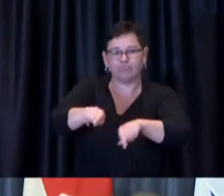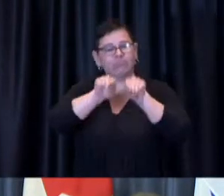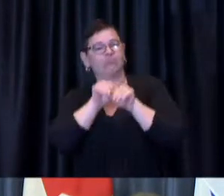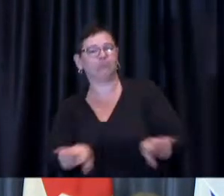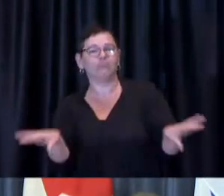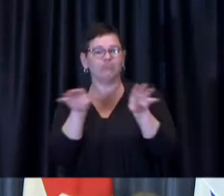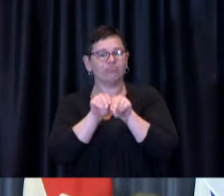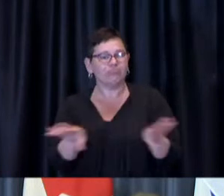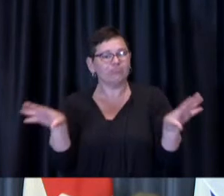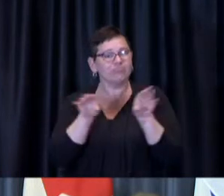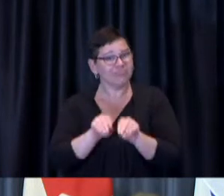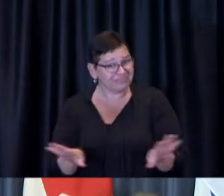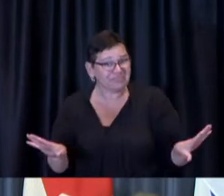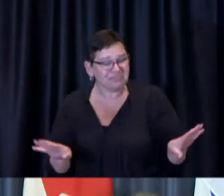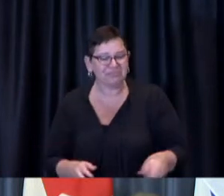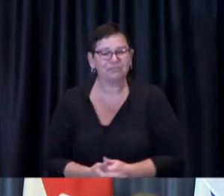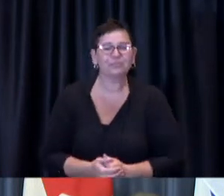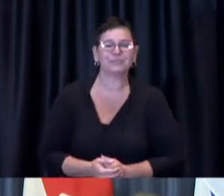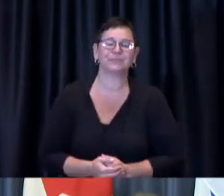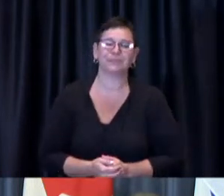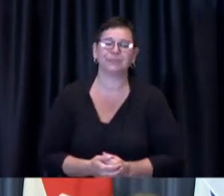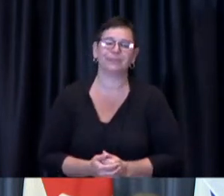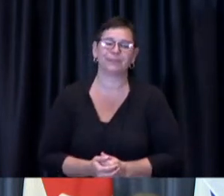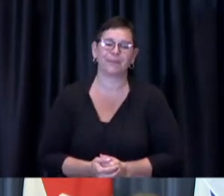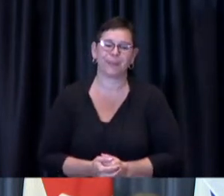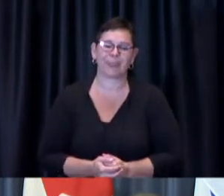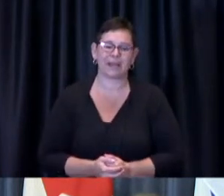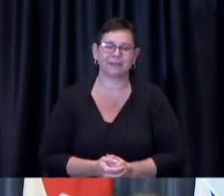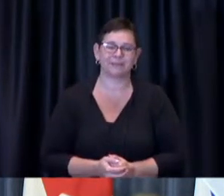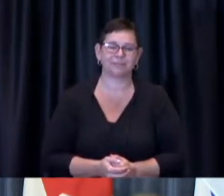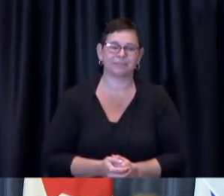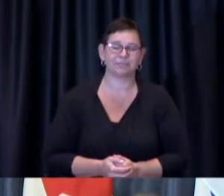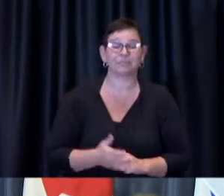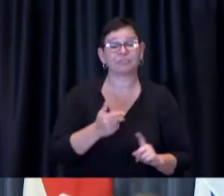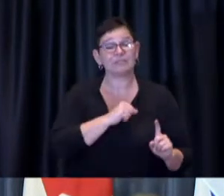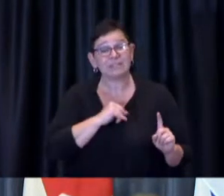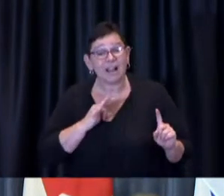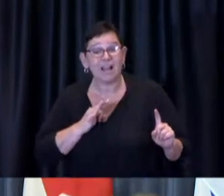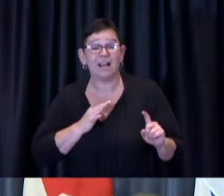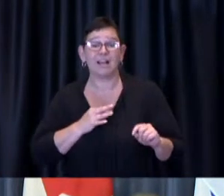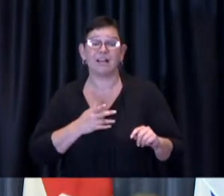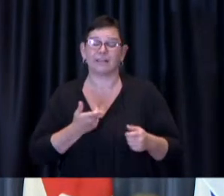through the 186. All of the City staff as well who made themselves available to answer questions on the line.